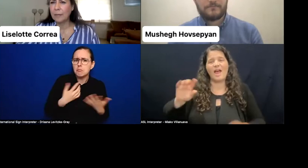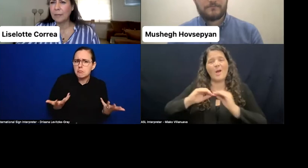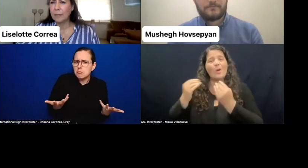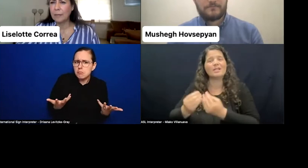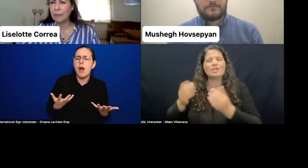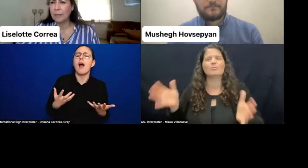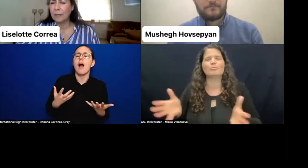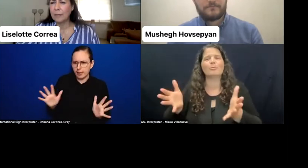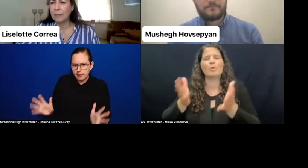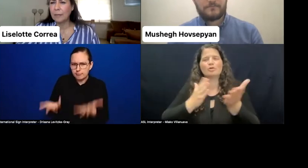with disabilities.